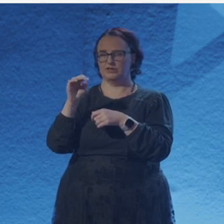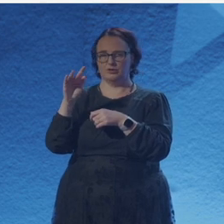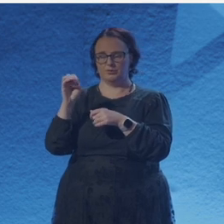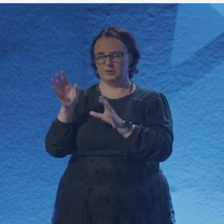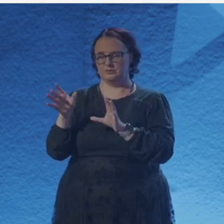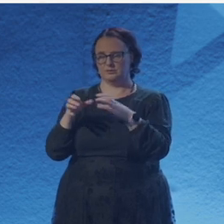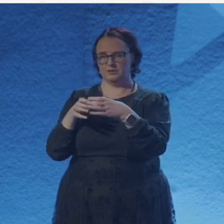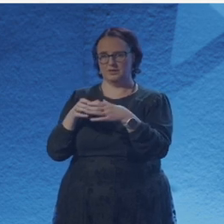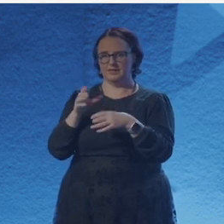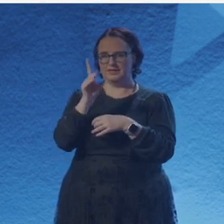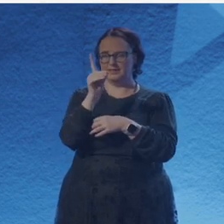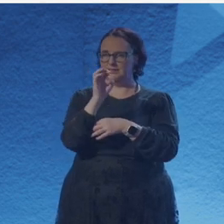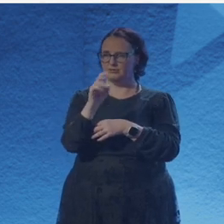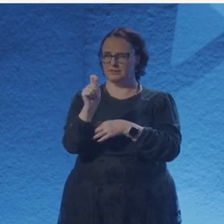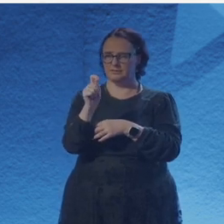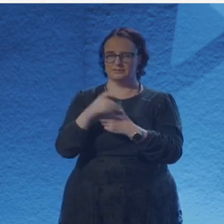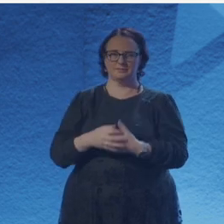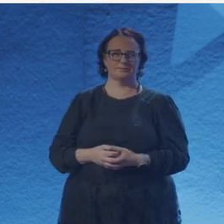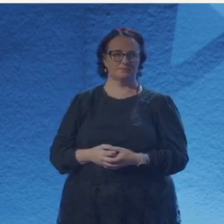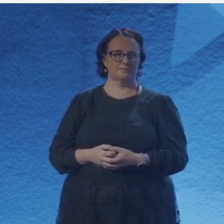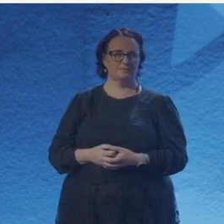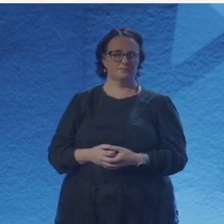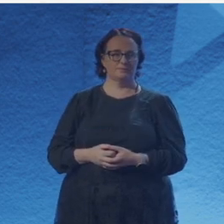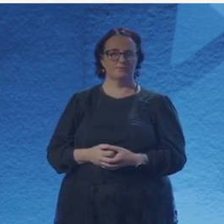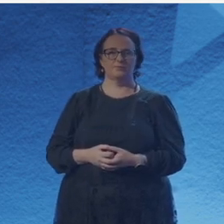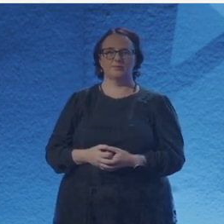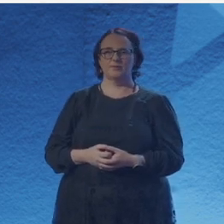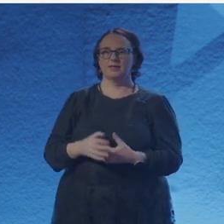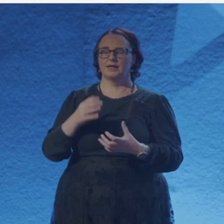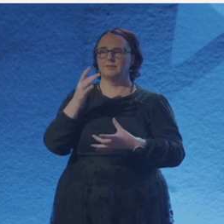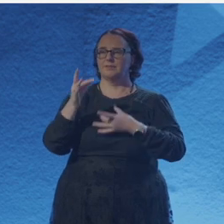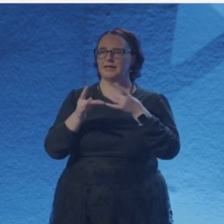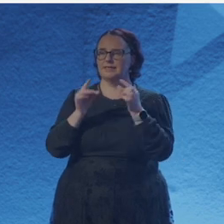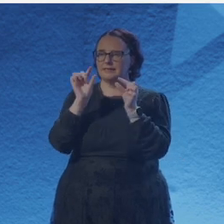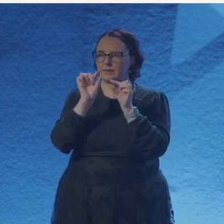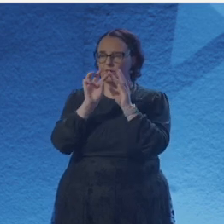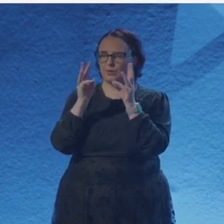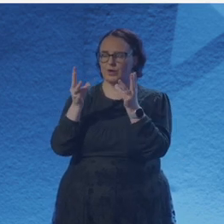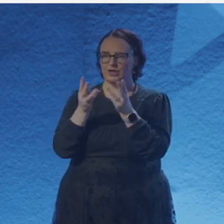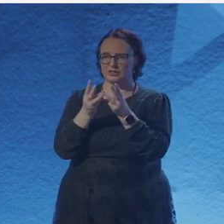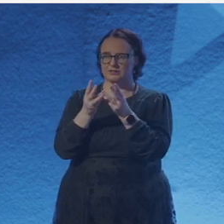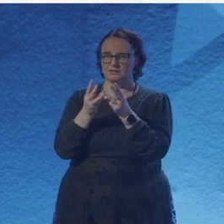And those models were really helpful to other mathematicians of her day. And this poem is called Tesseract